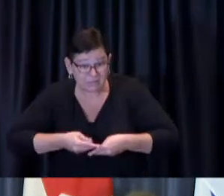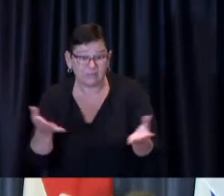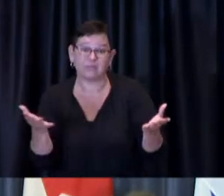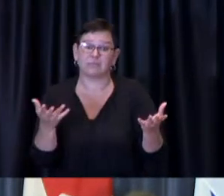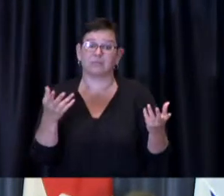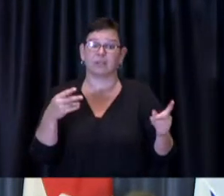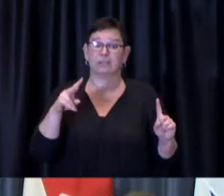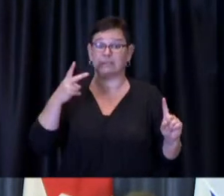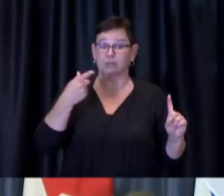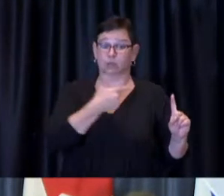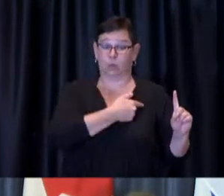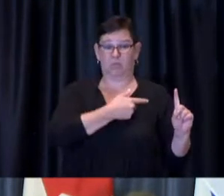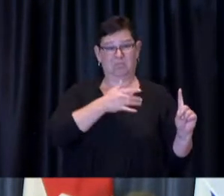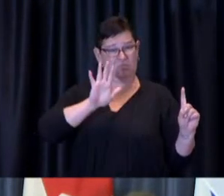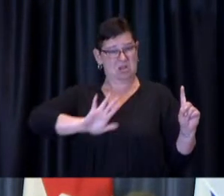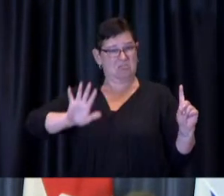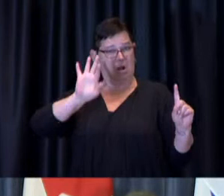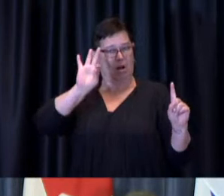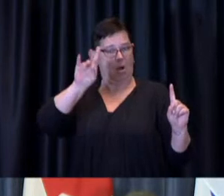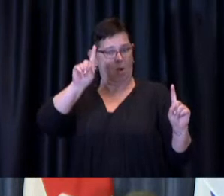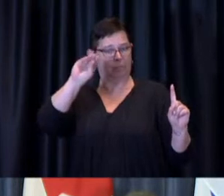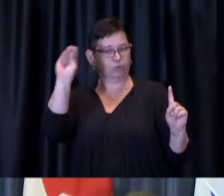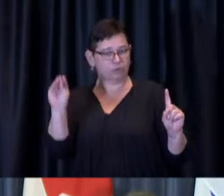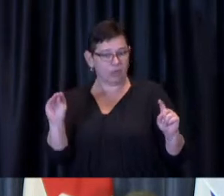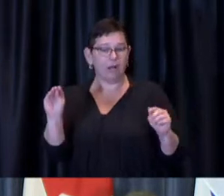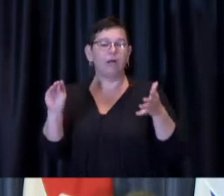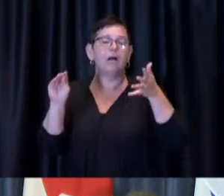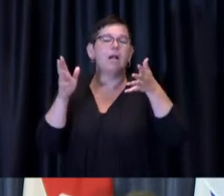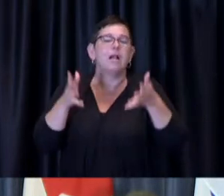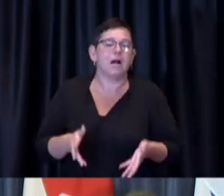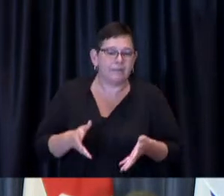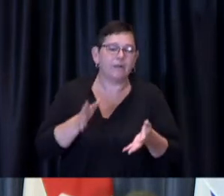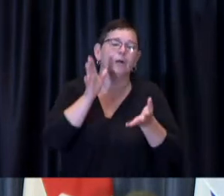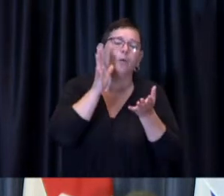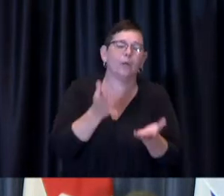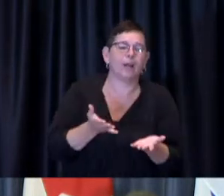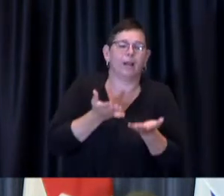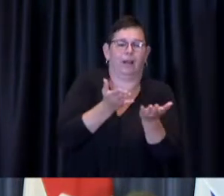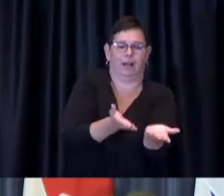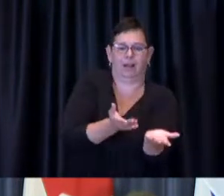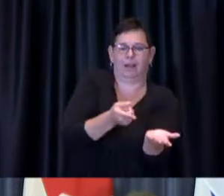and the remaining doses are expected to be delivered by the August long weekend coming up.